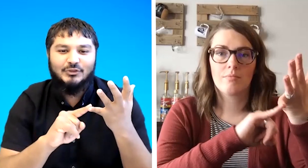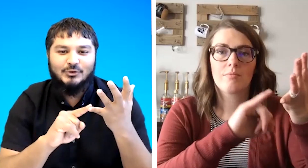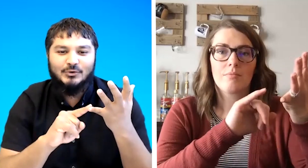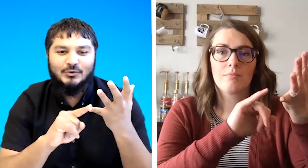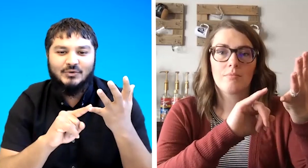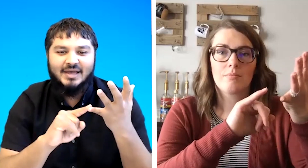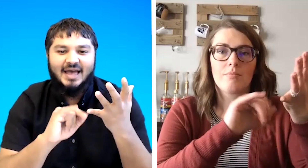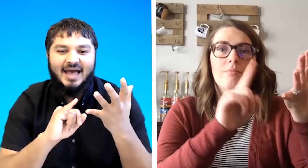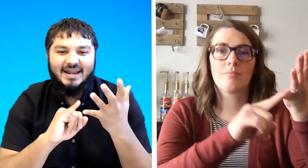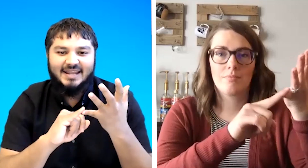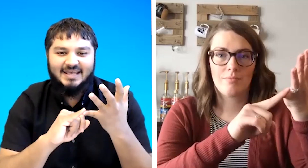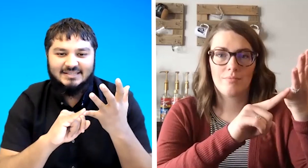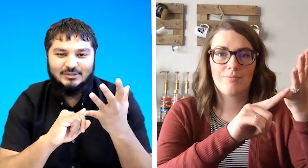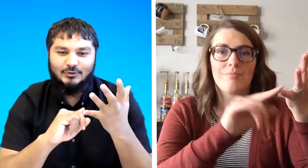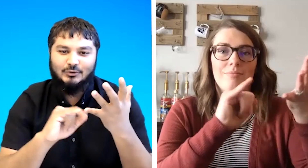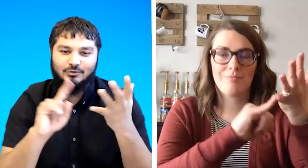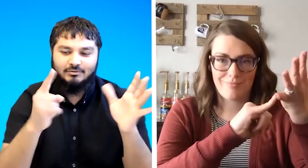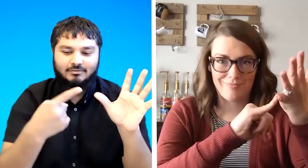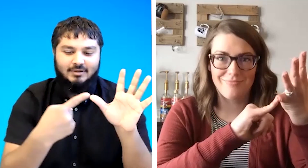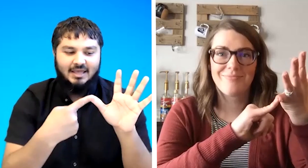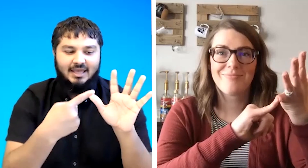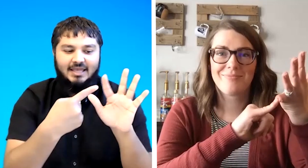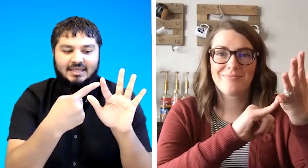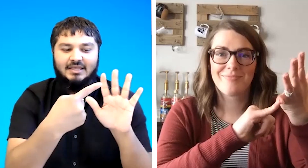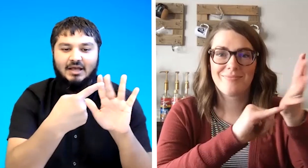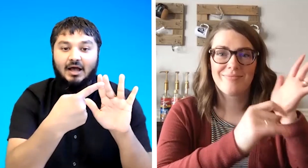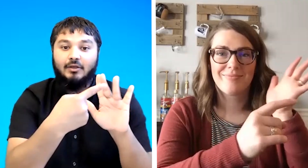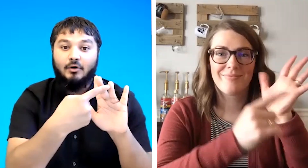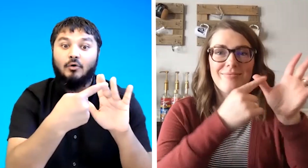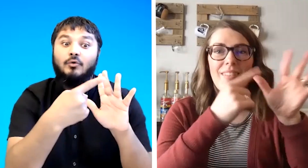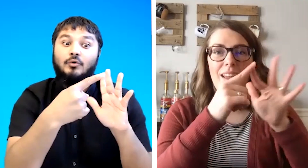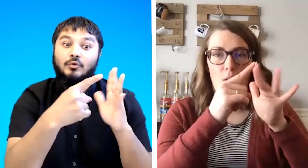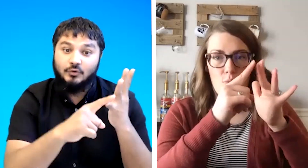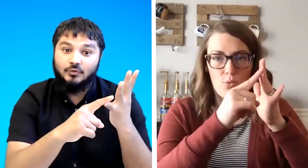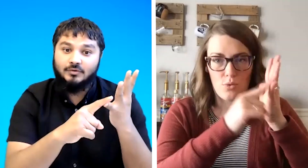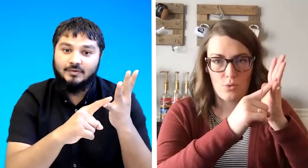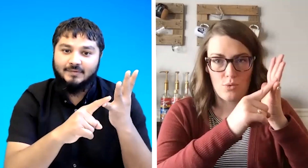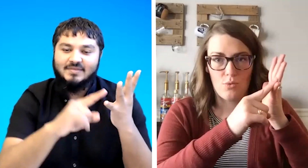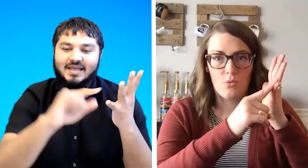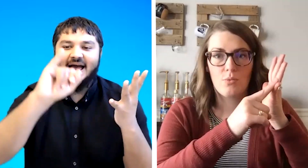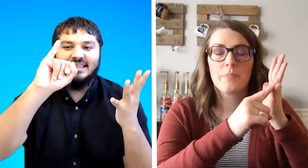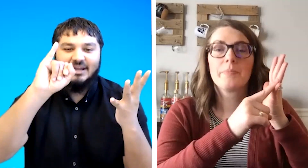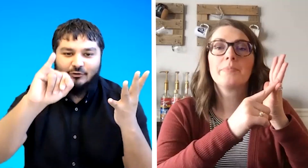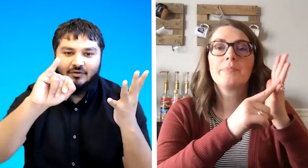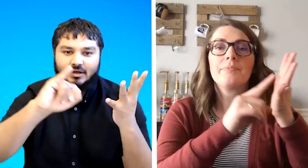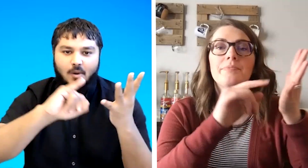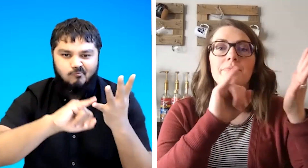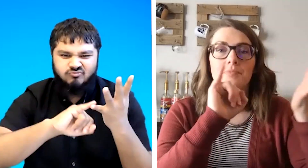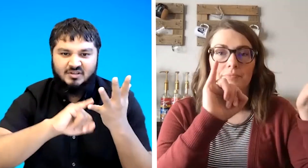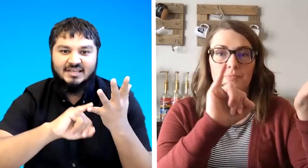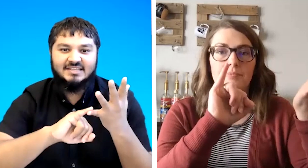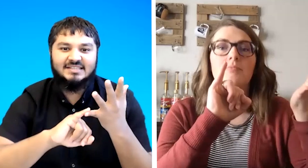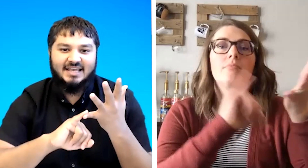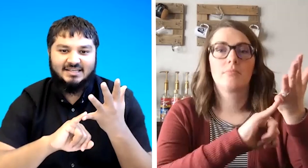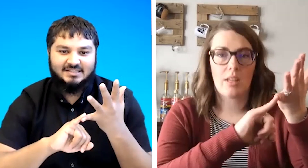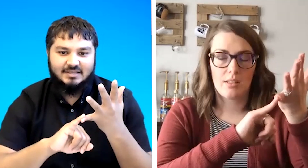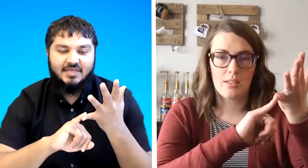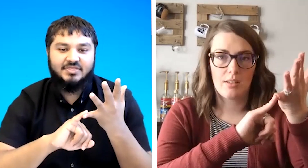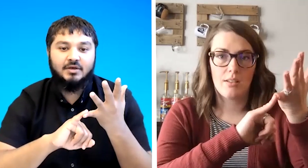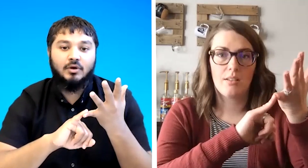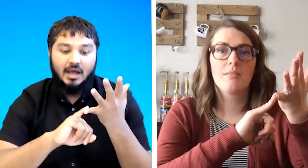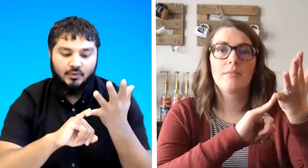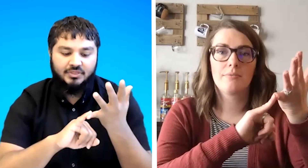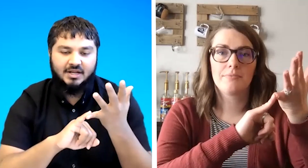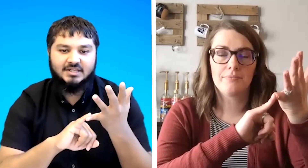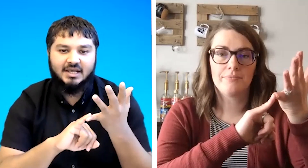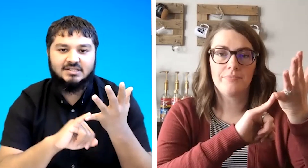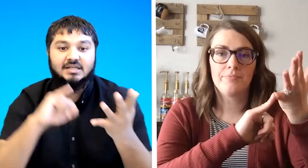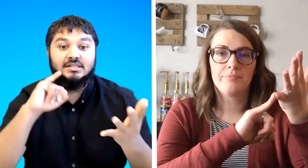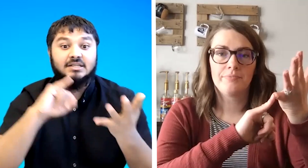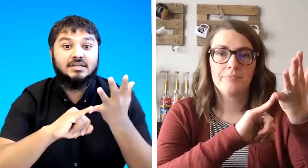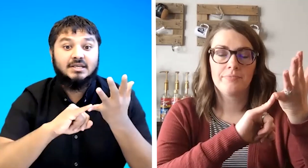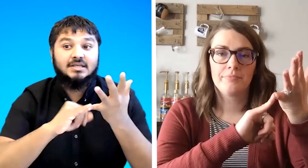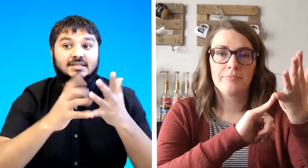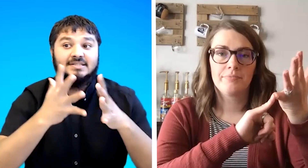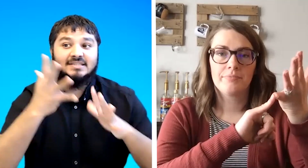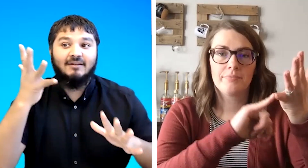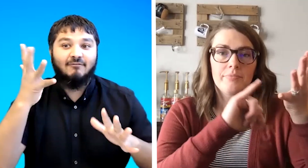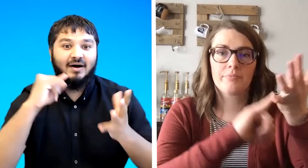u and s so u a e i o u and the little finger is s and the on the letter s i teach silver